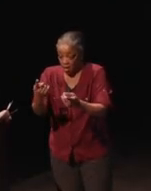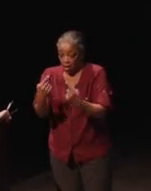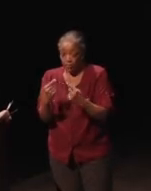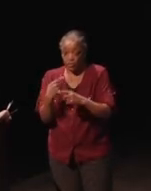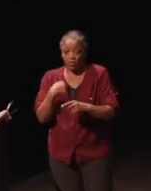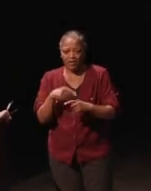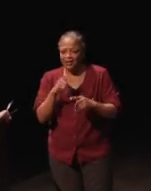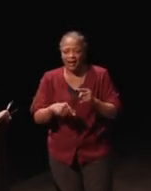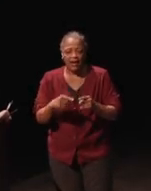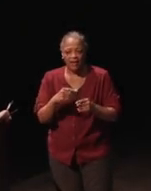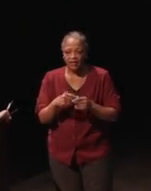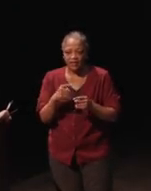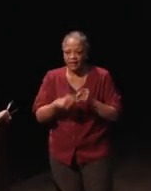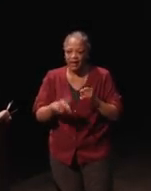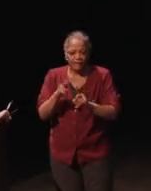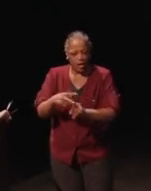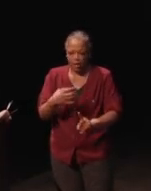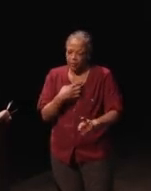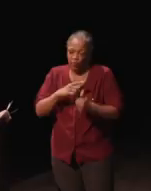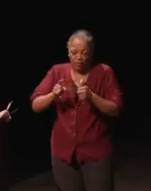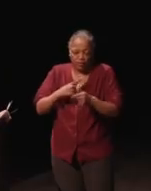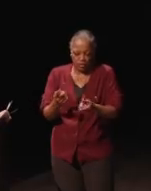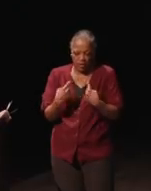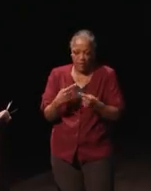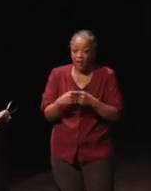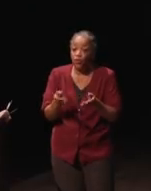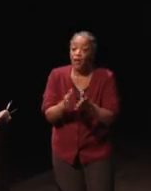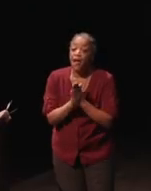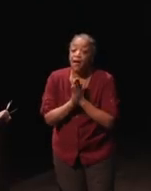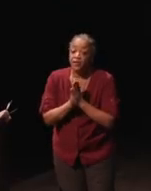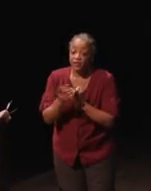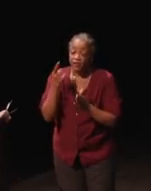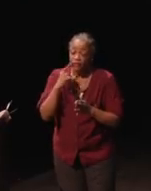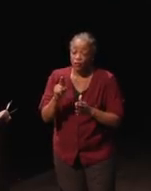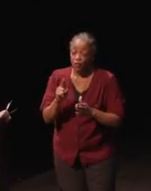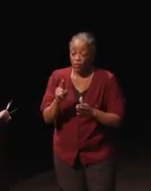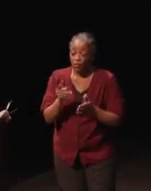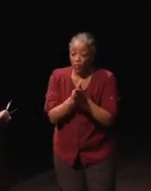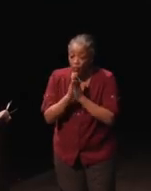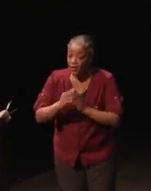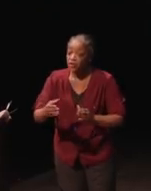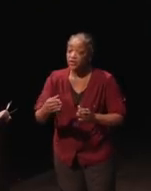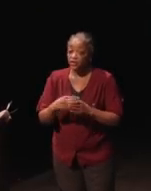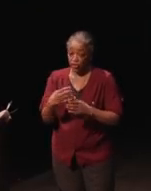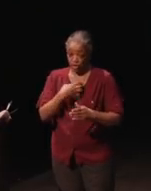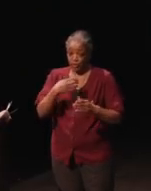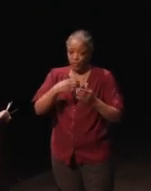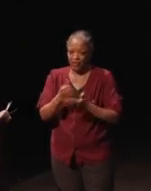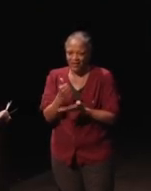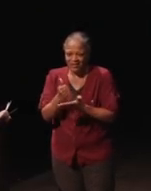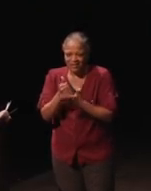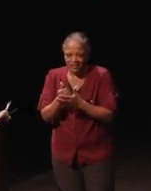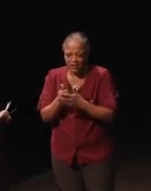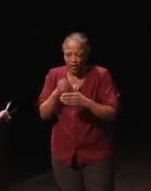file a complaint when they first come to us, they have to request dispute assistance under the CDAA.